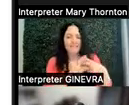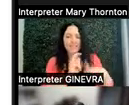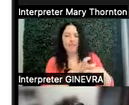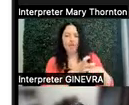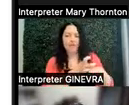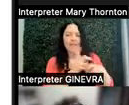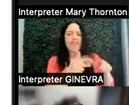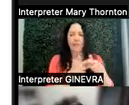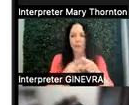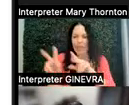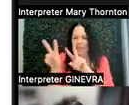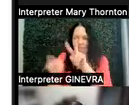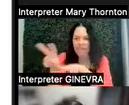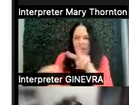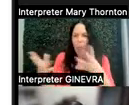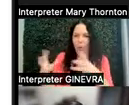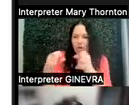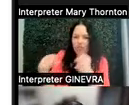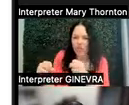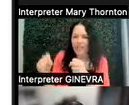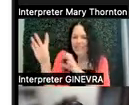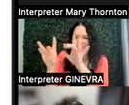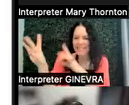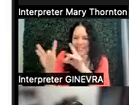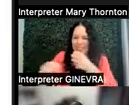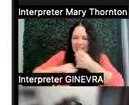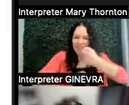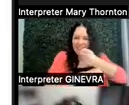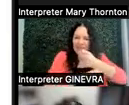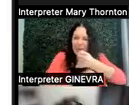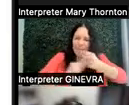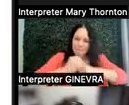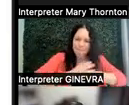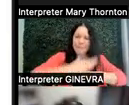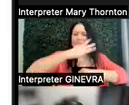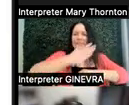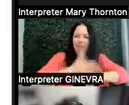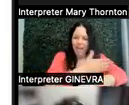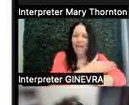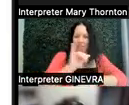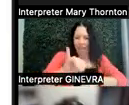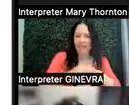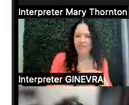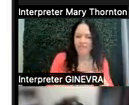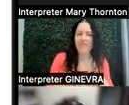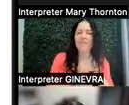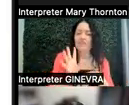and how can we build on that. So I'll speak from my experience in Applied Behavior Analysis